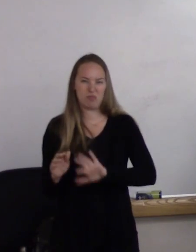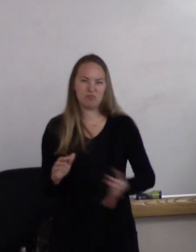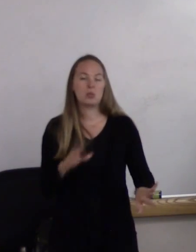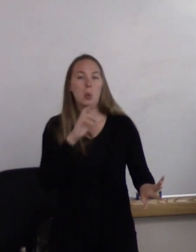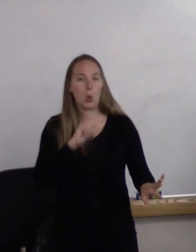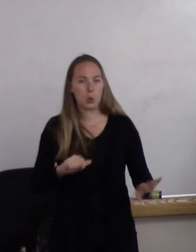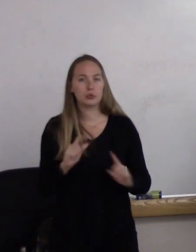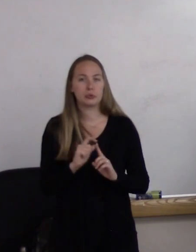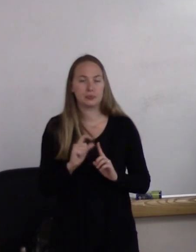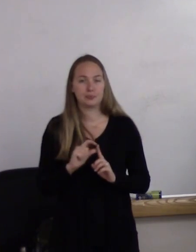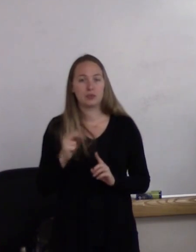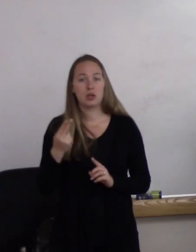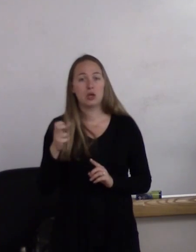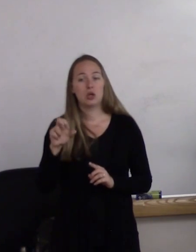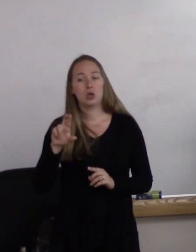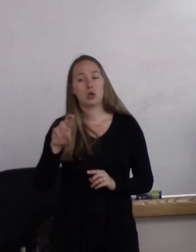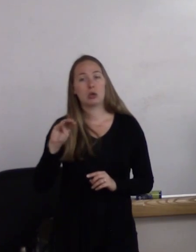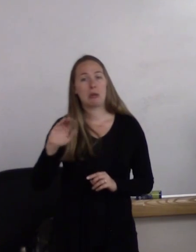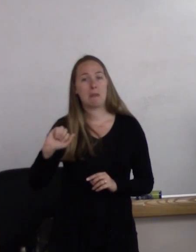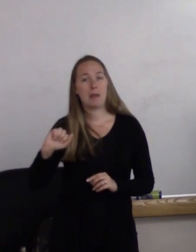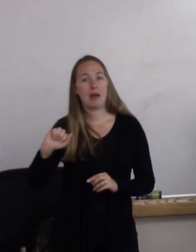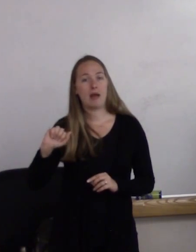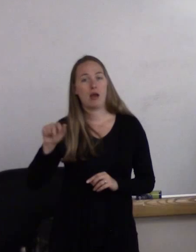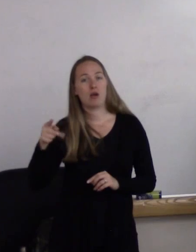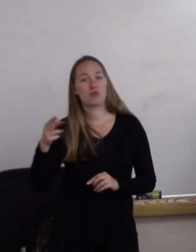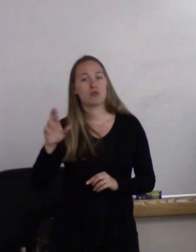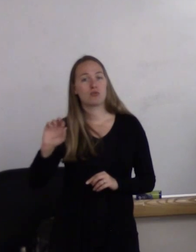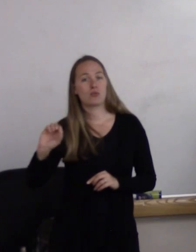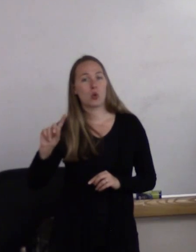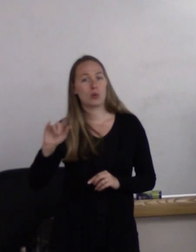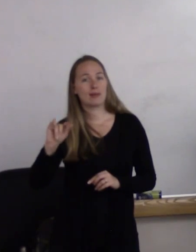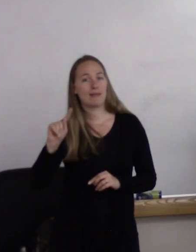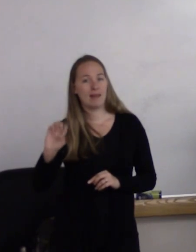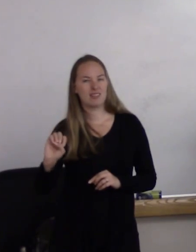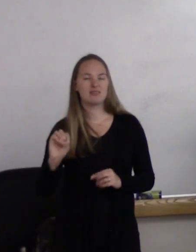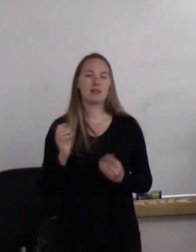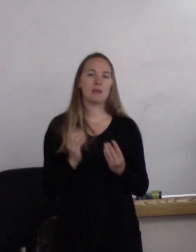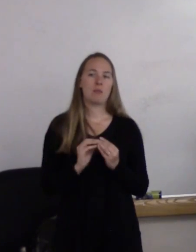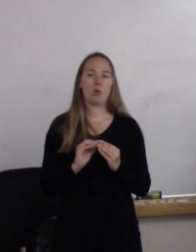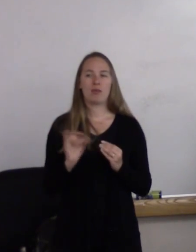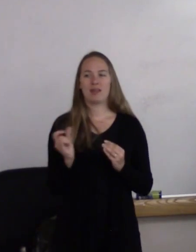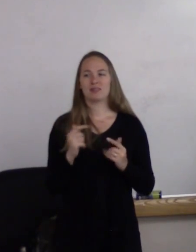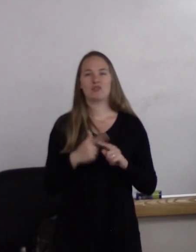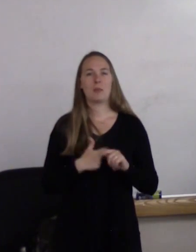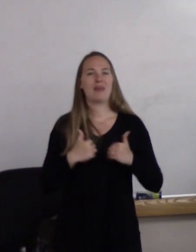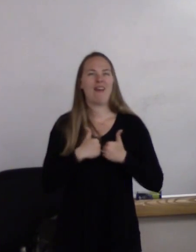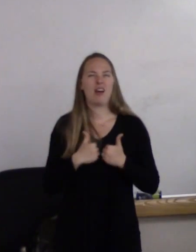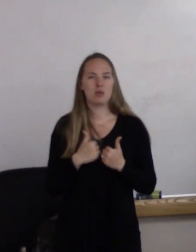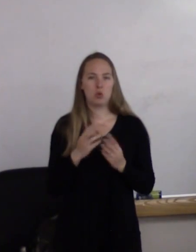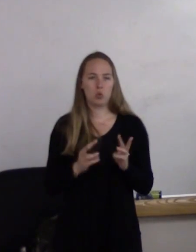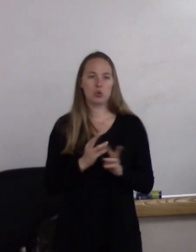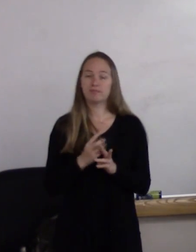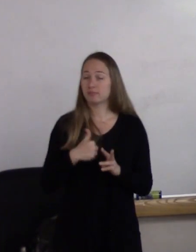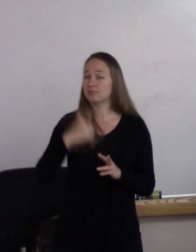Hermaphrodite actually comes from more of the animal world, which I know humans are a part of, but--